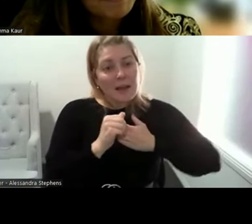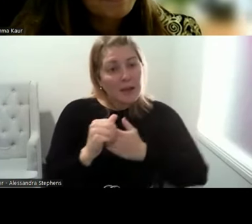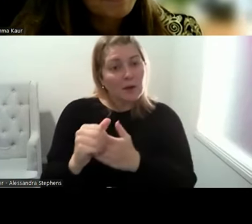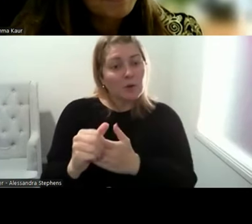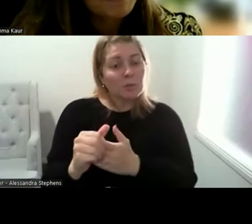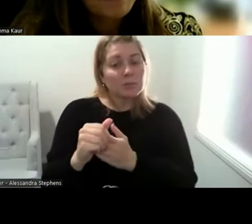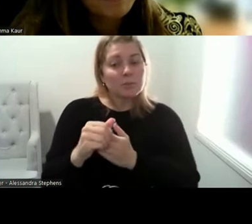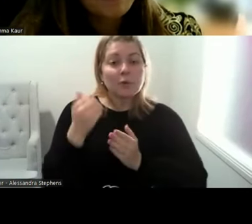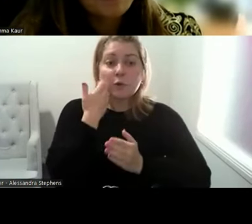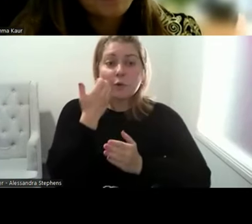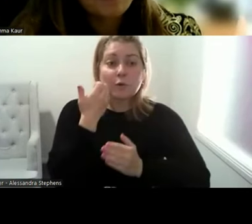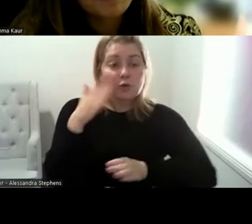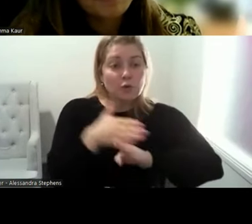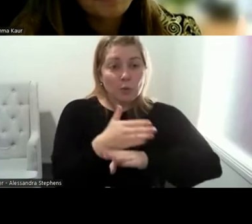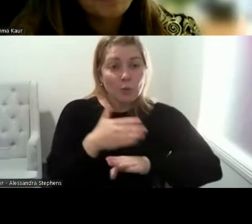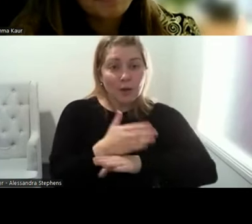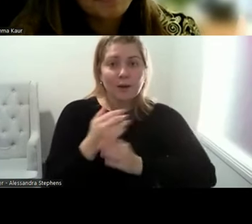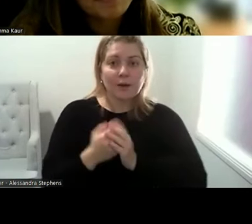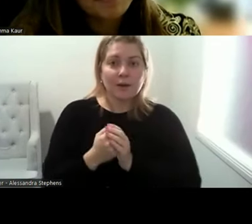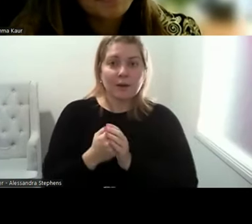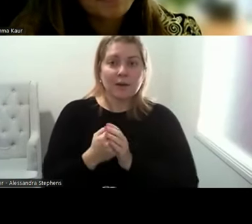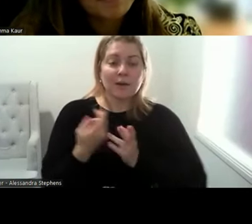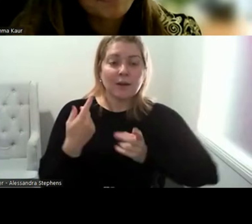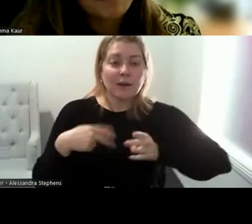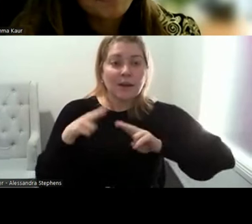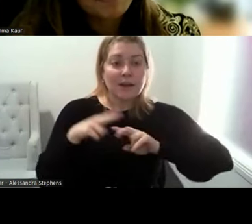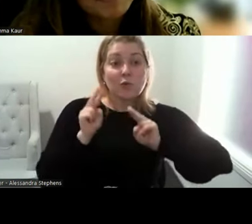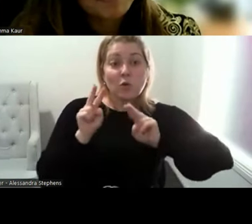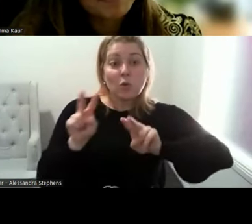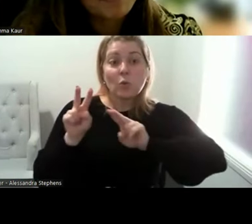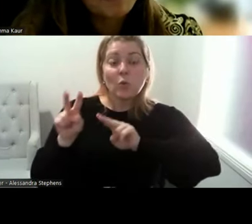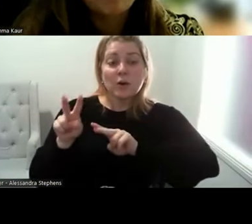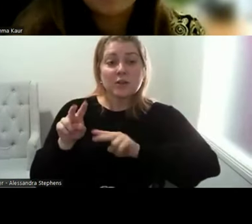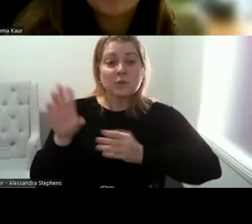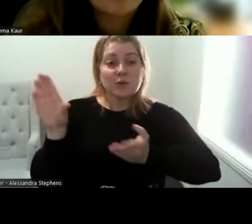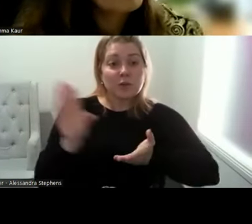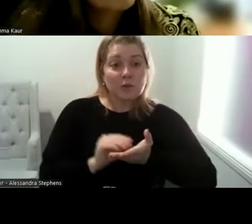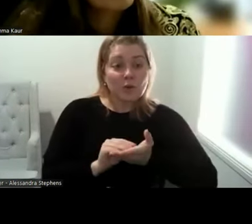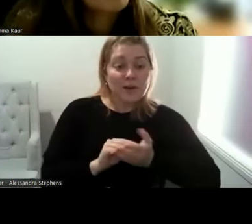And those who might be watching this recording post today's event in the future,